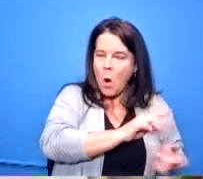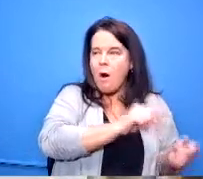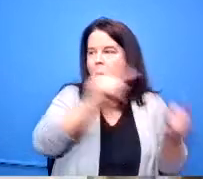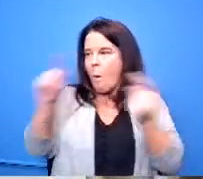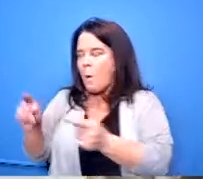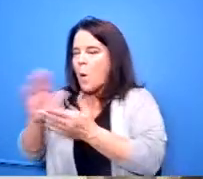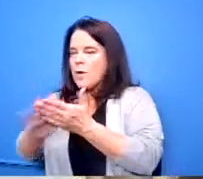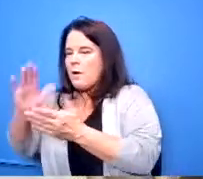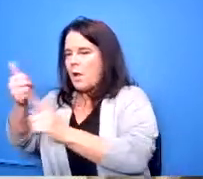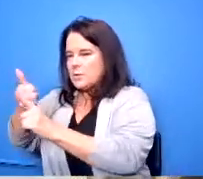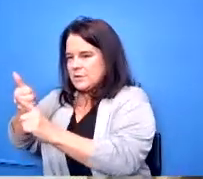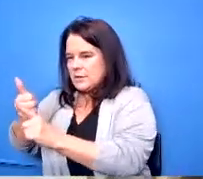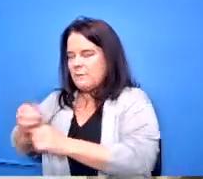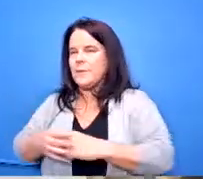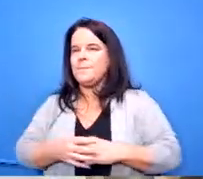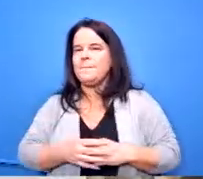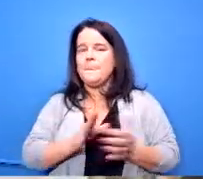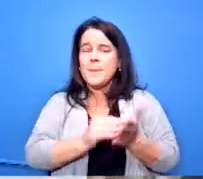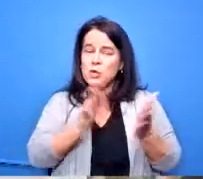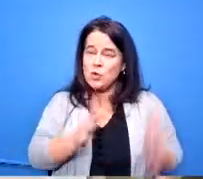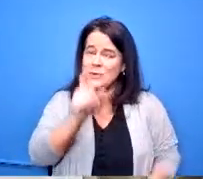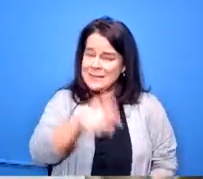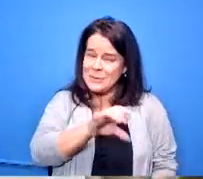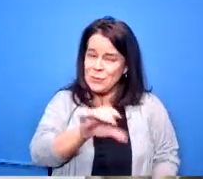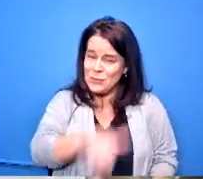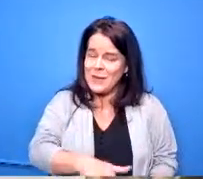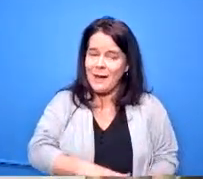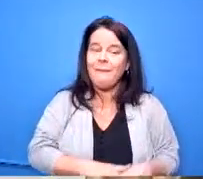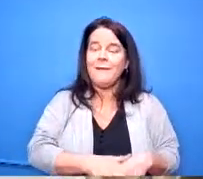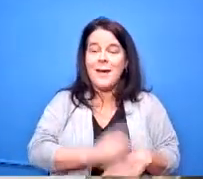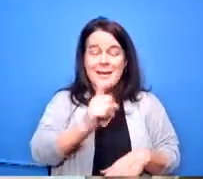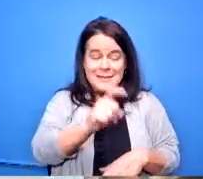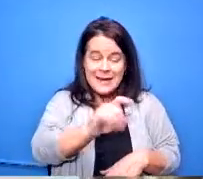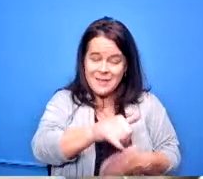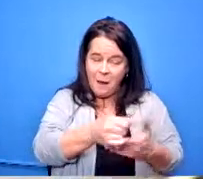because our students need to do that they need to have that opportunity to to get that associate's